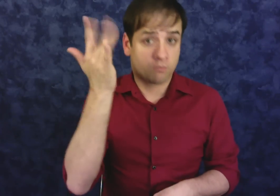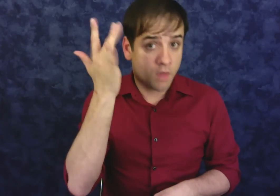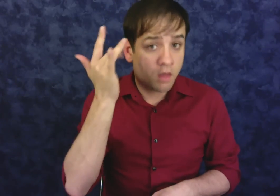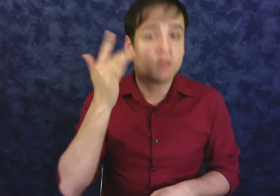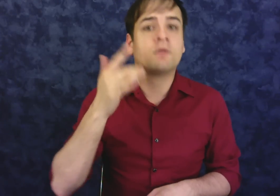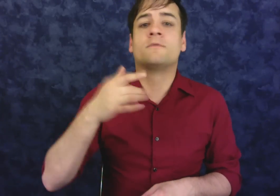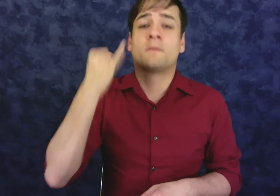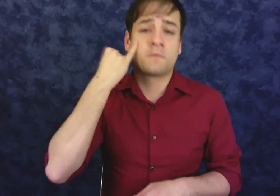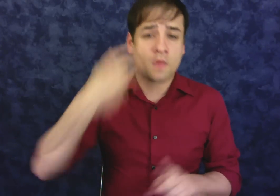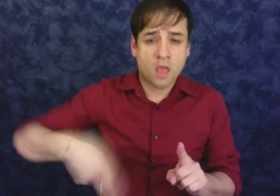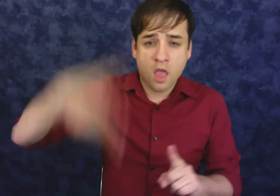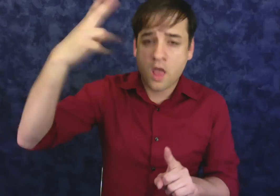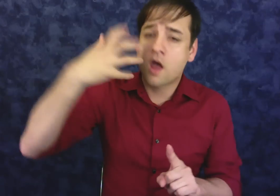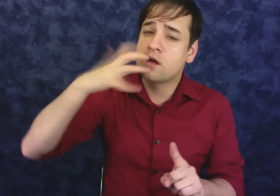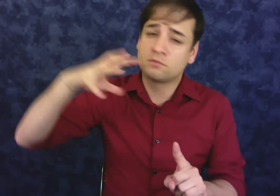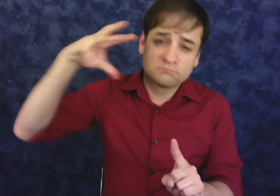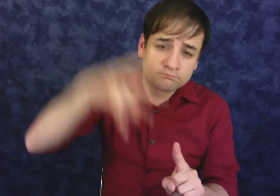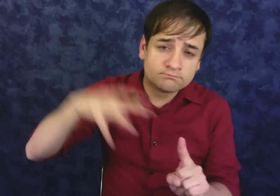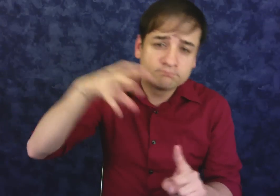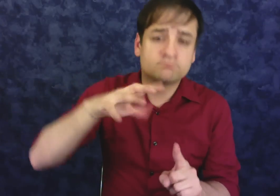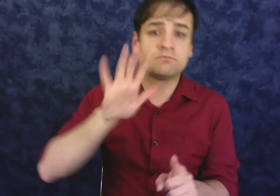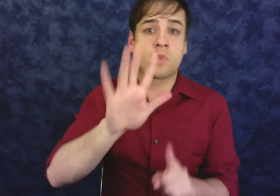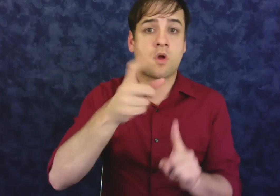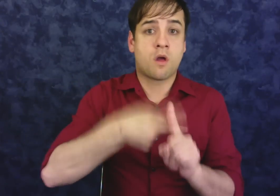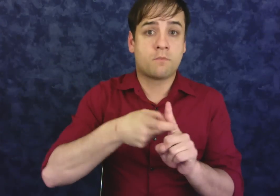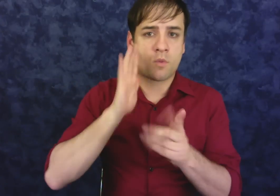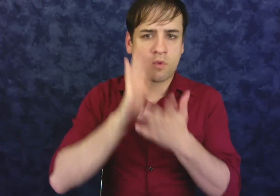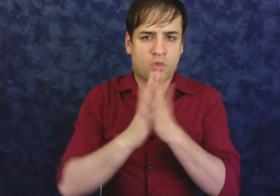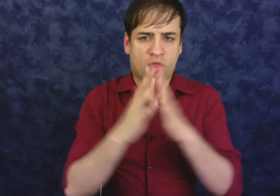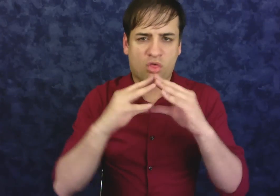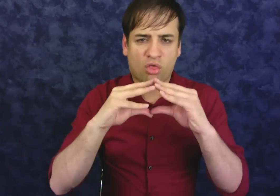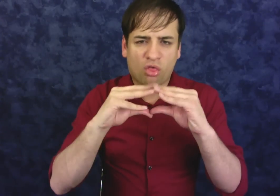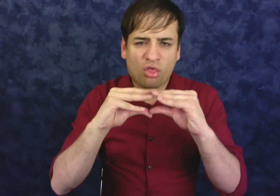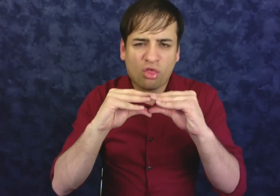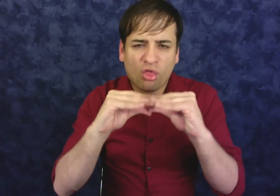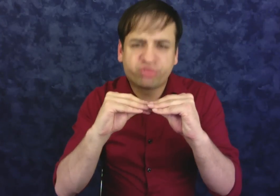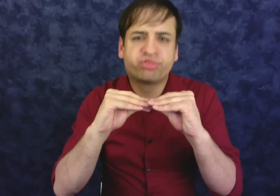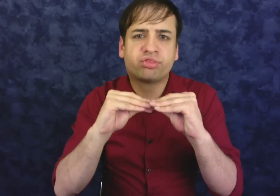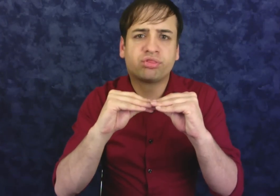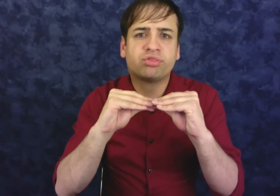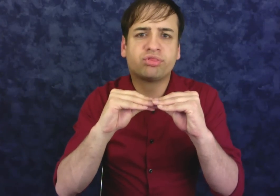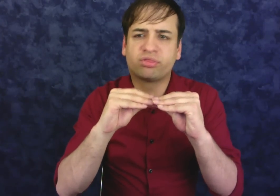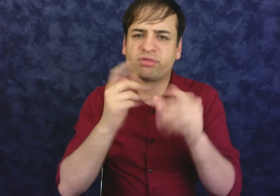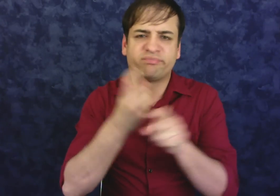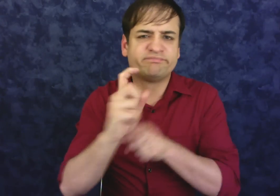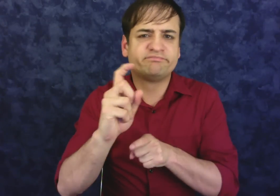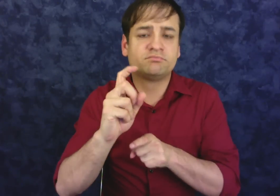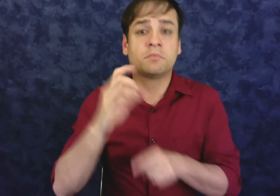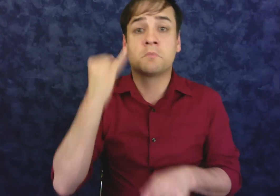In the heat, condoms can become weak or no good.